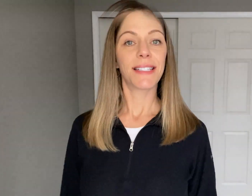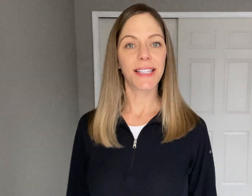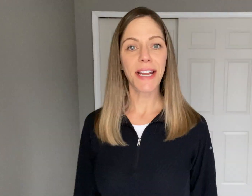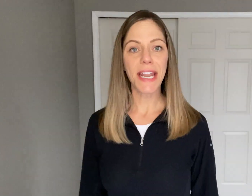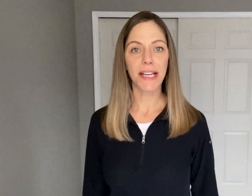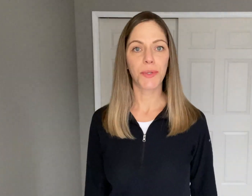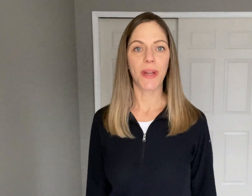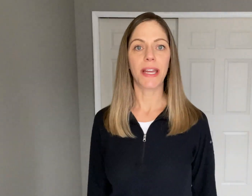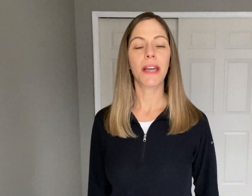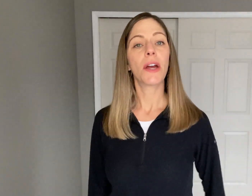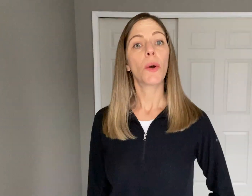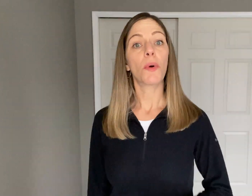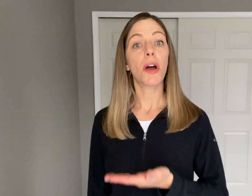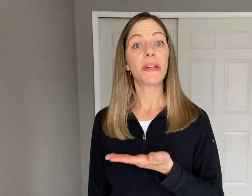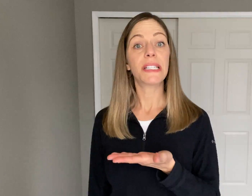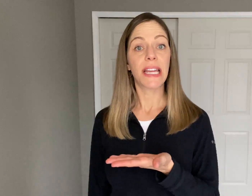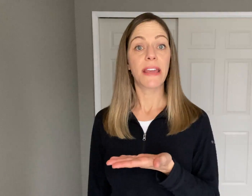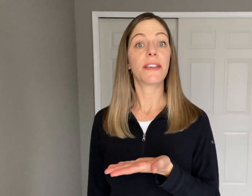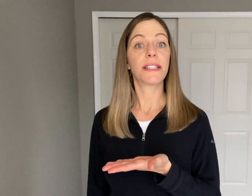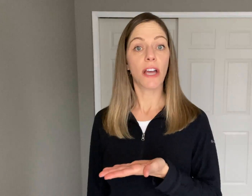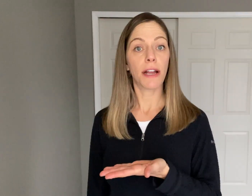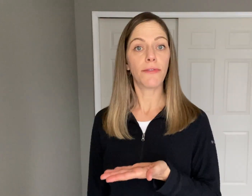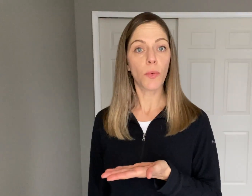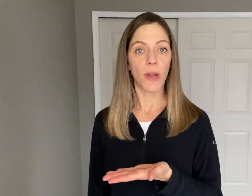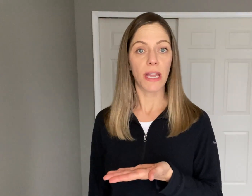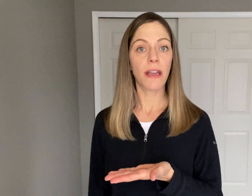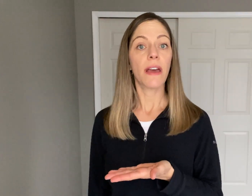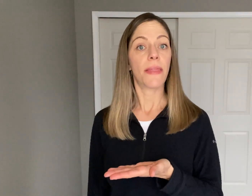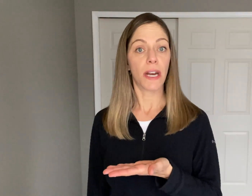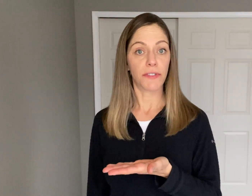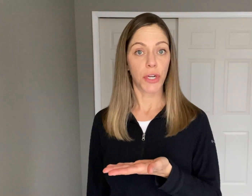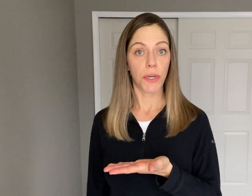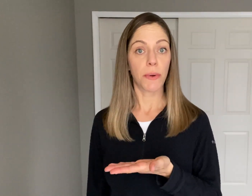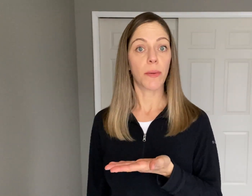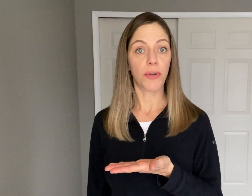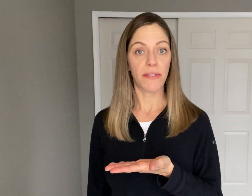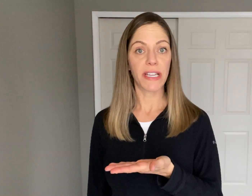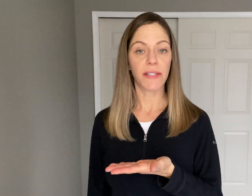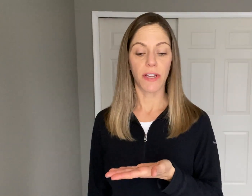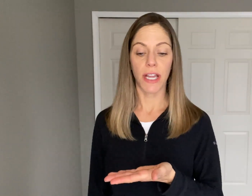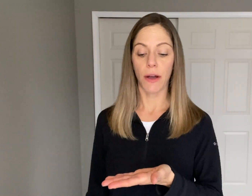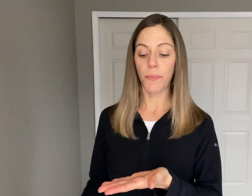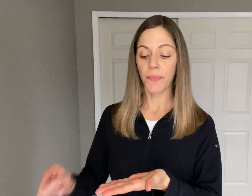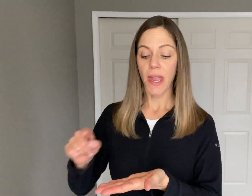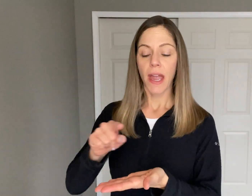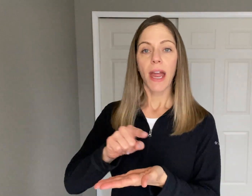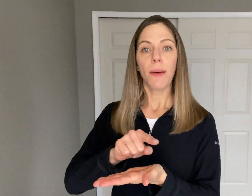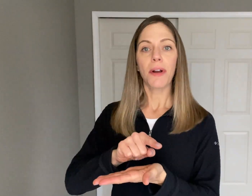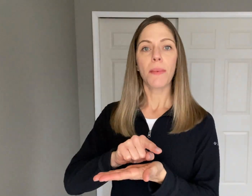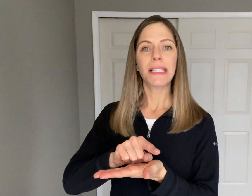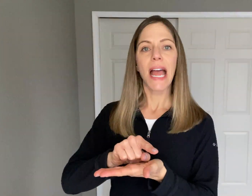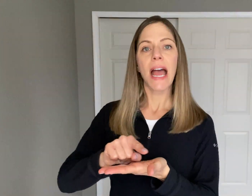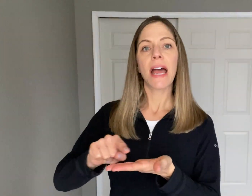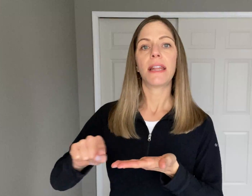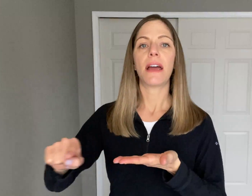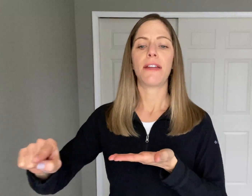To sign "Next week" we're going to take the sign for week that I've showed you in a previous video and we're going to add